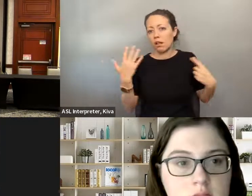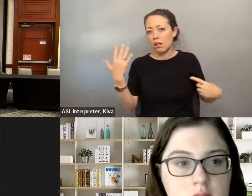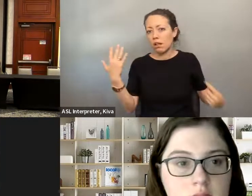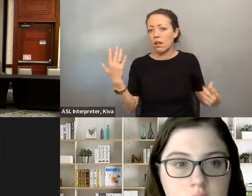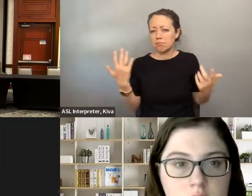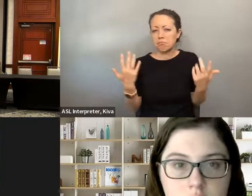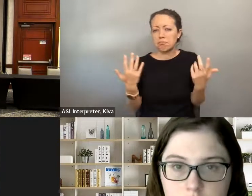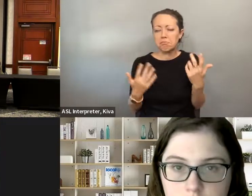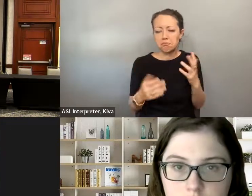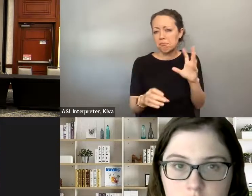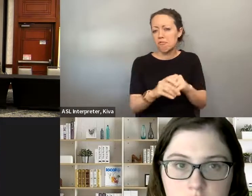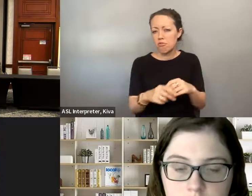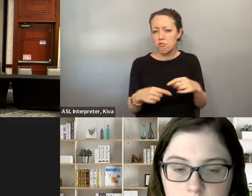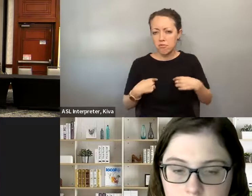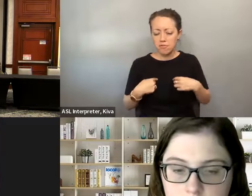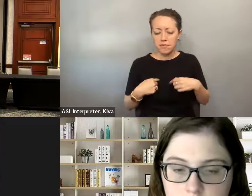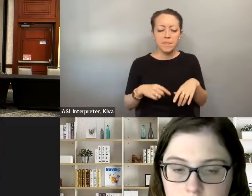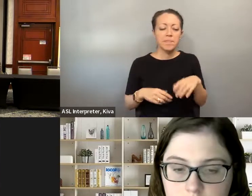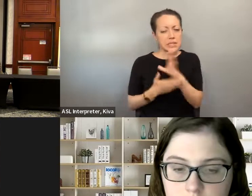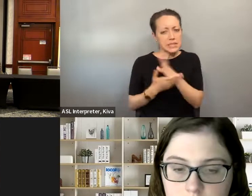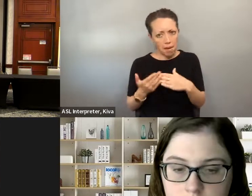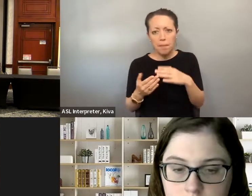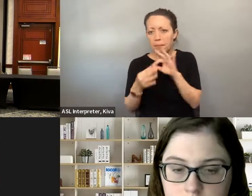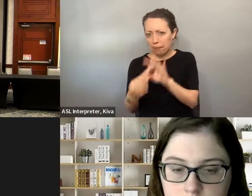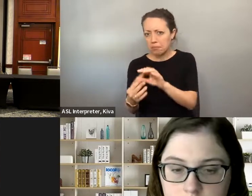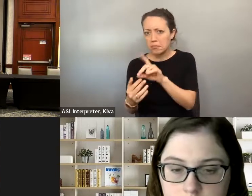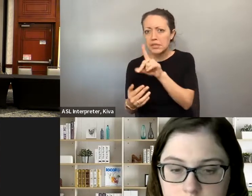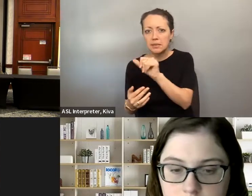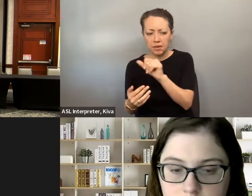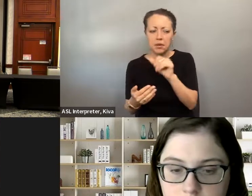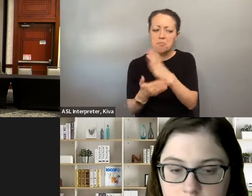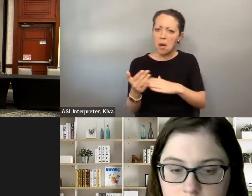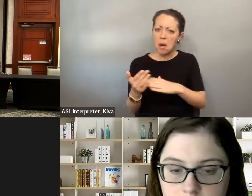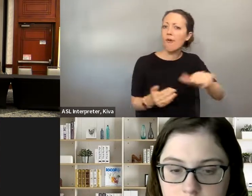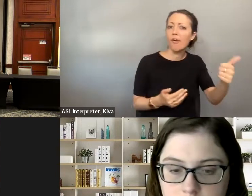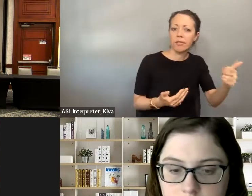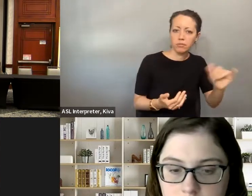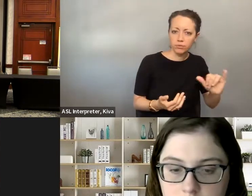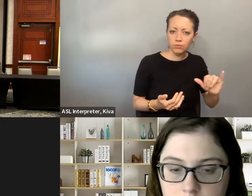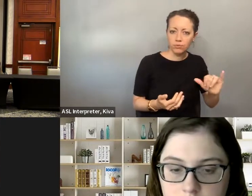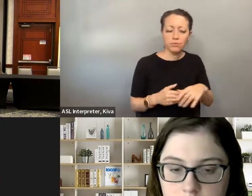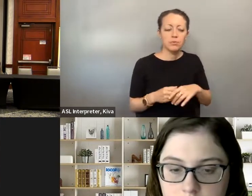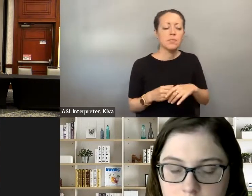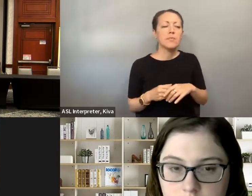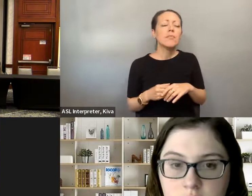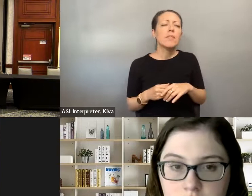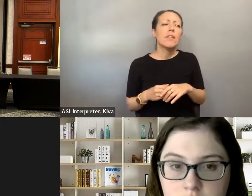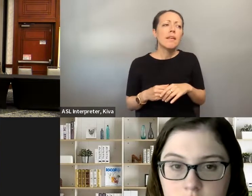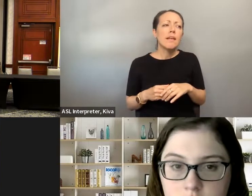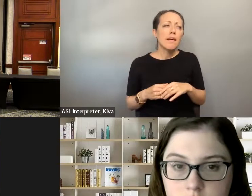It's like I've sat on a lot of different boards and councils and stuff throughout my year. sat on a lot of different boards and councils and stuff